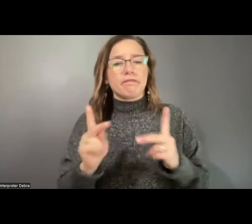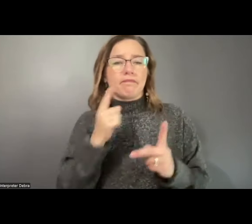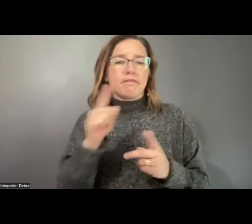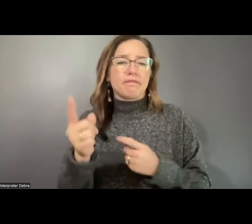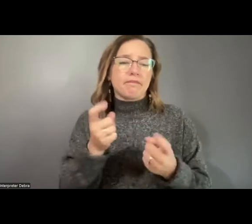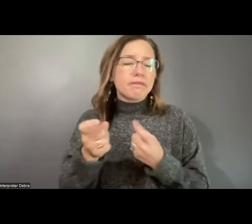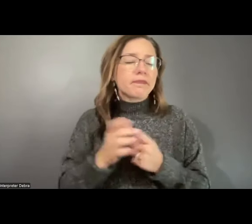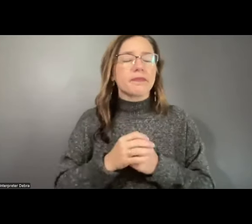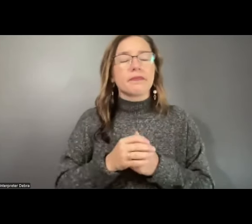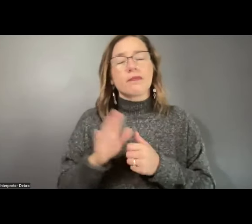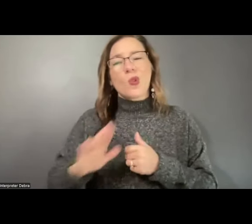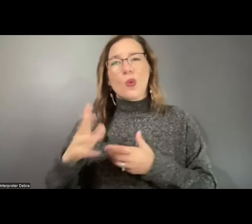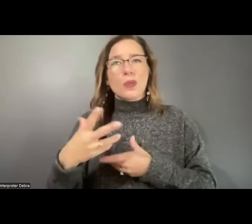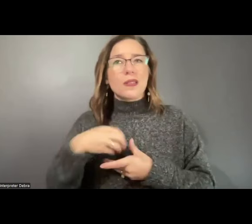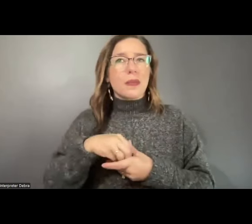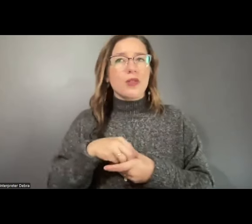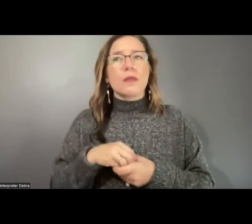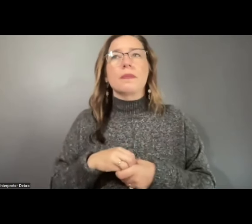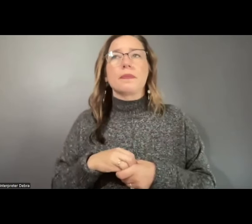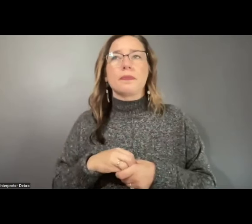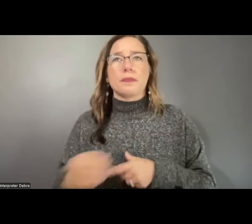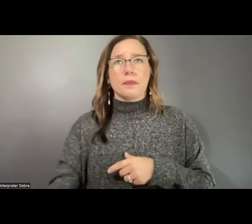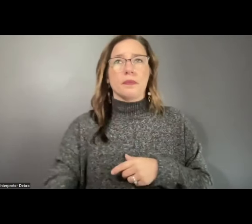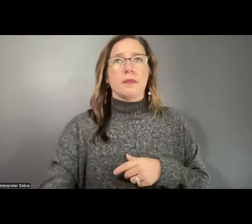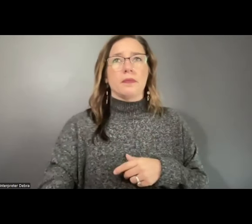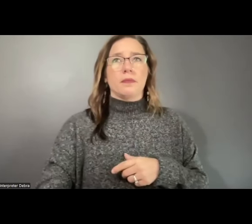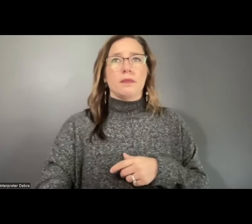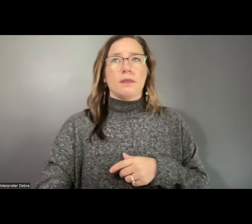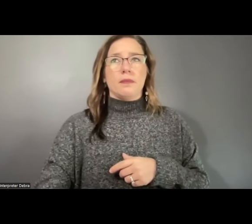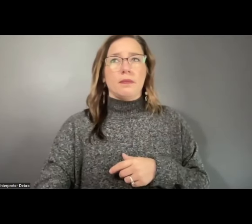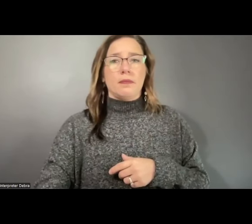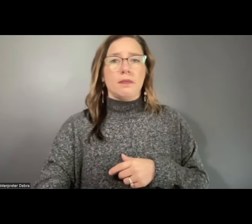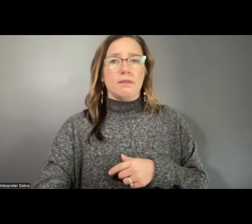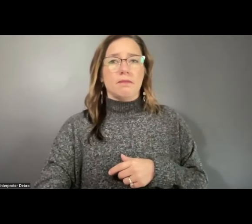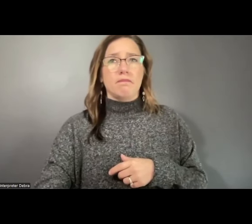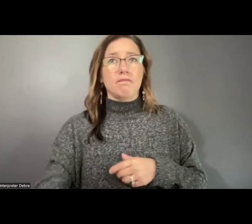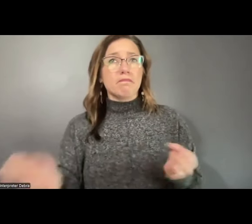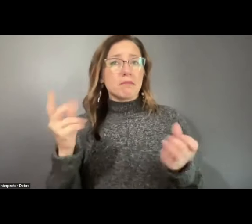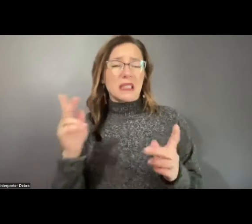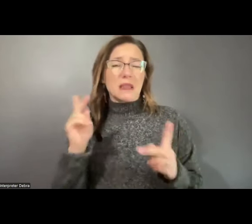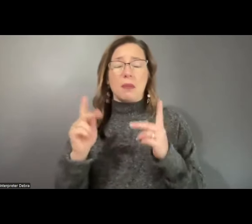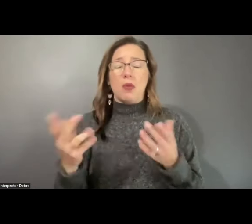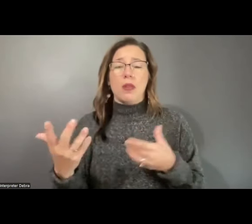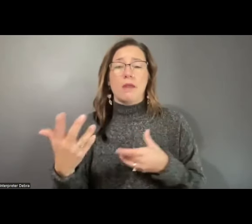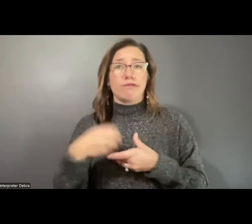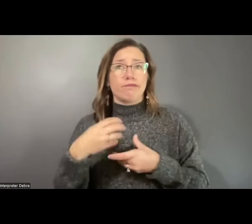your participation. We have a high number of participants in audience today and it's really